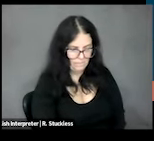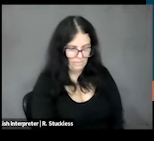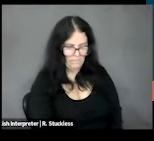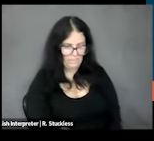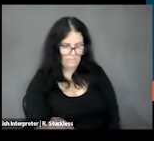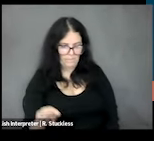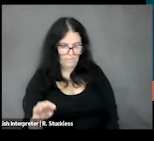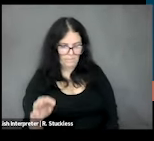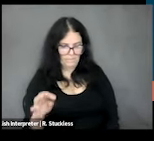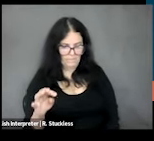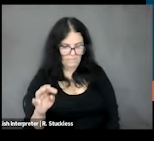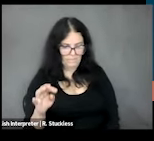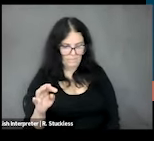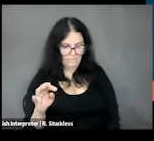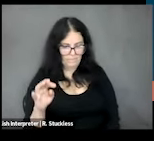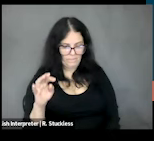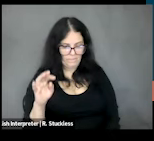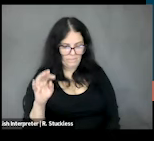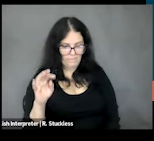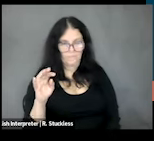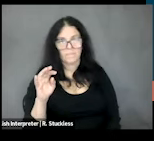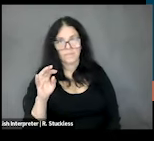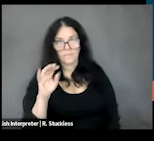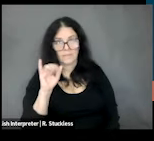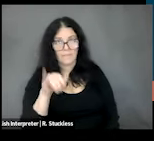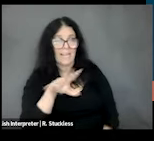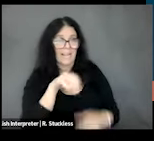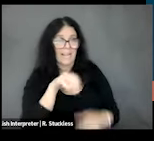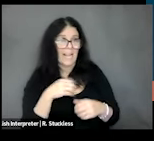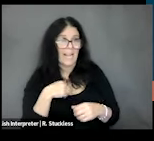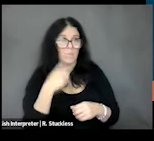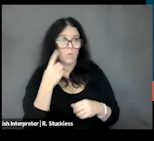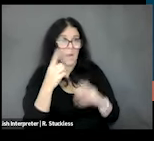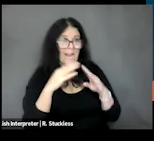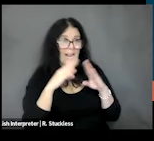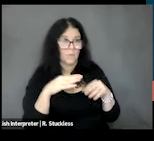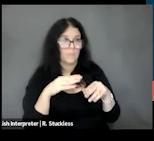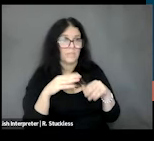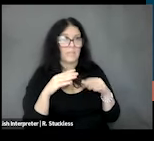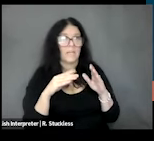one person with a disability, those households have up to twice the food insecurity rate as